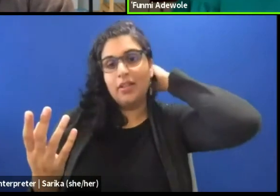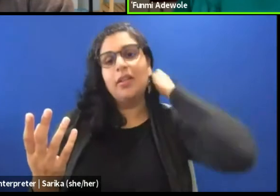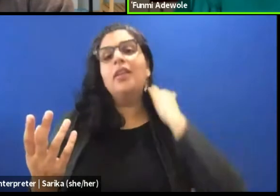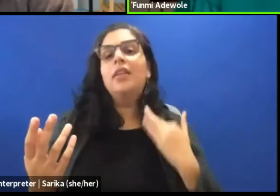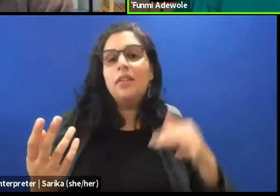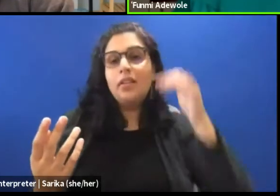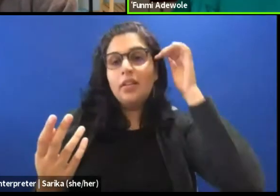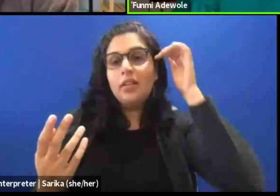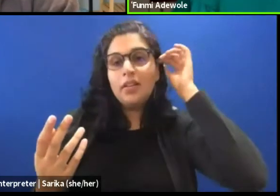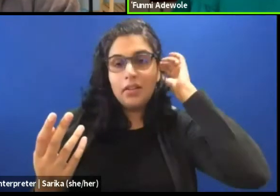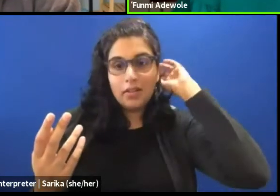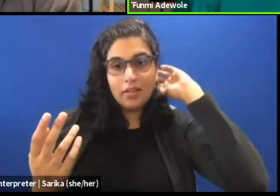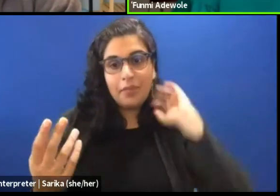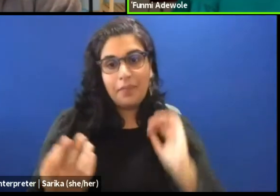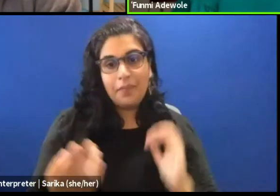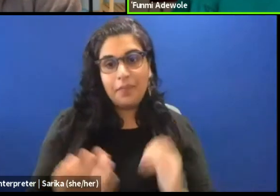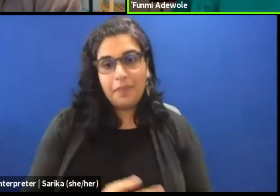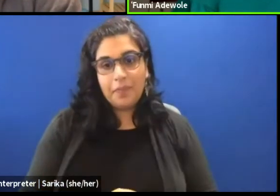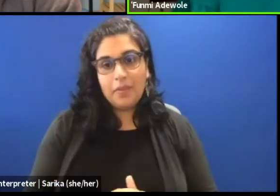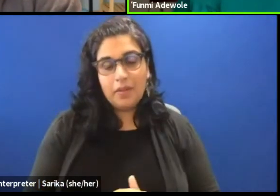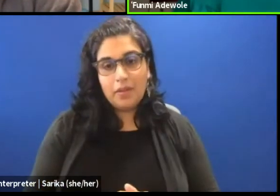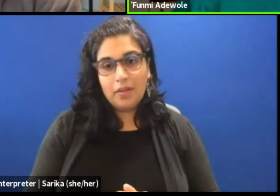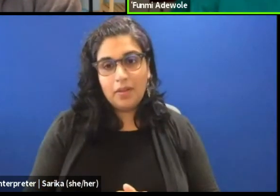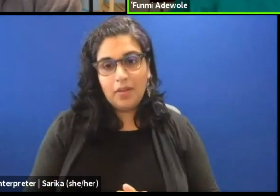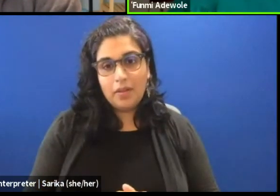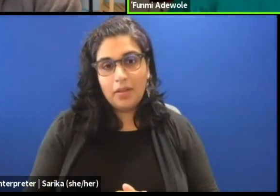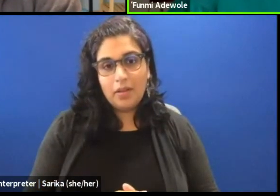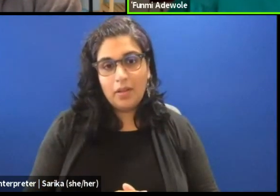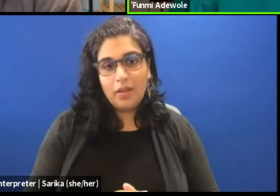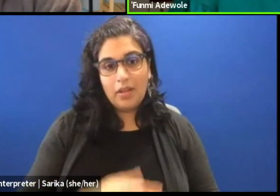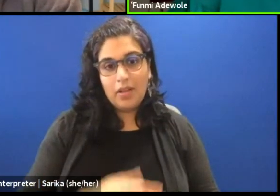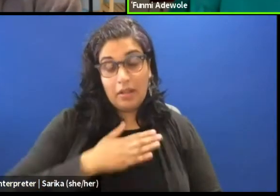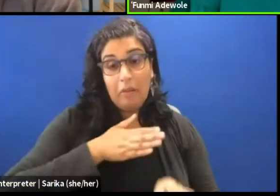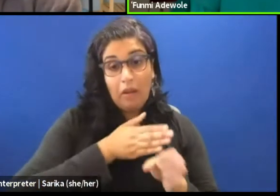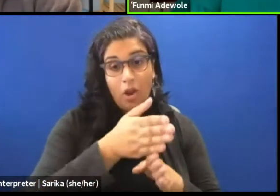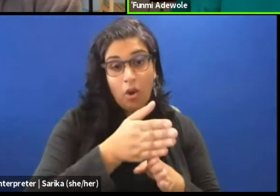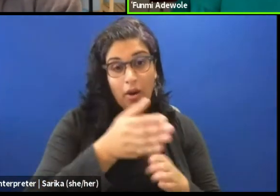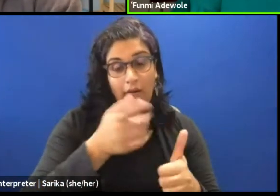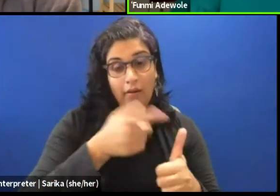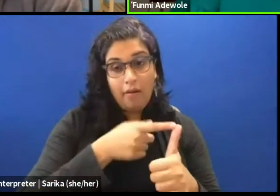One, I would say, in my career, what was most valuable is that